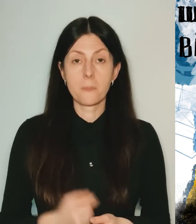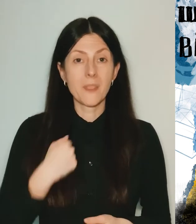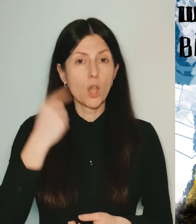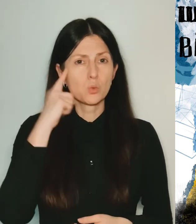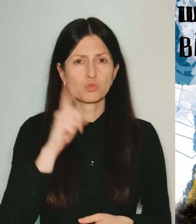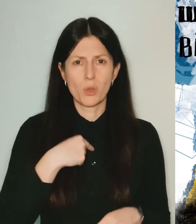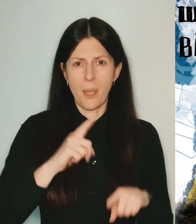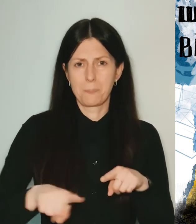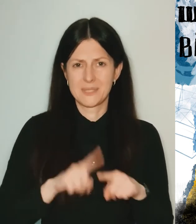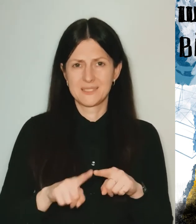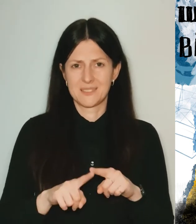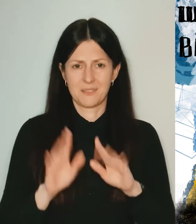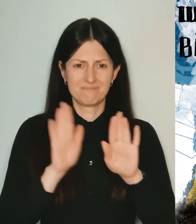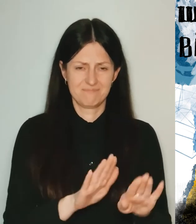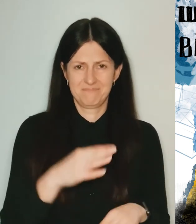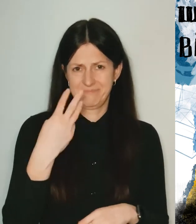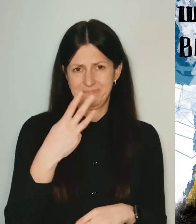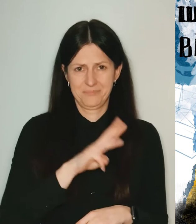I thought I will get there quite fast as normally it takes 30 minutes to be at their place.